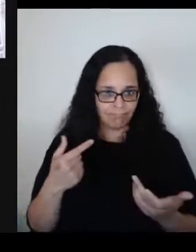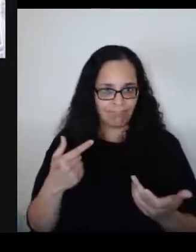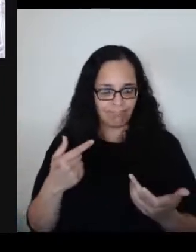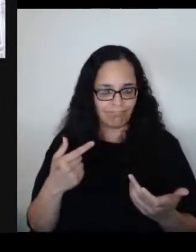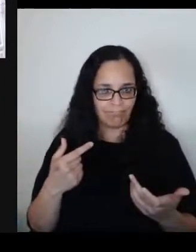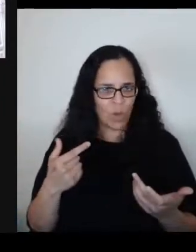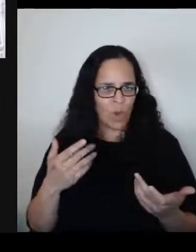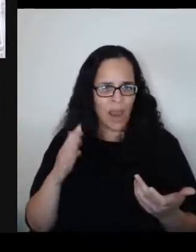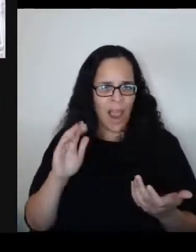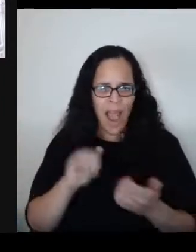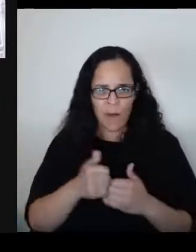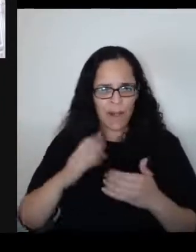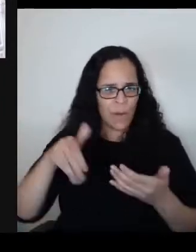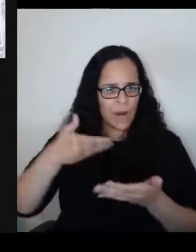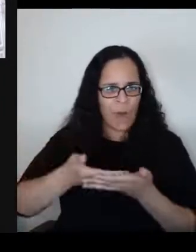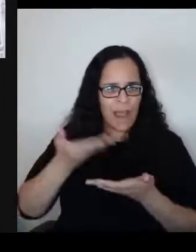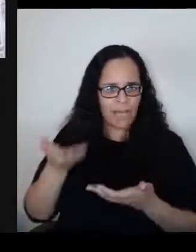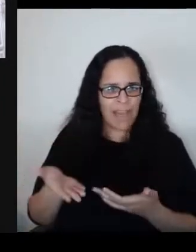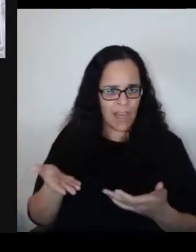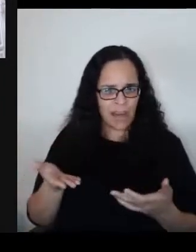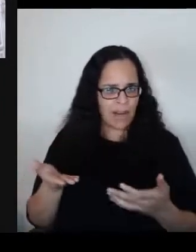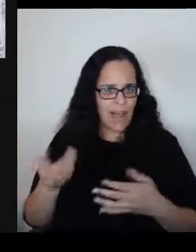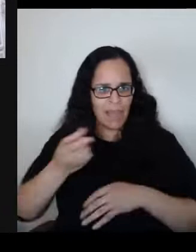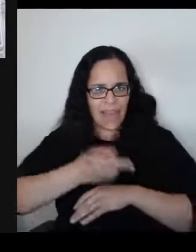in Charlottesville and what can we do